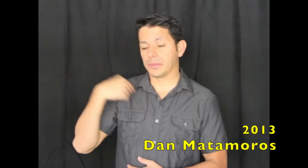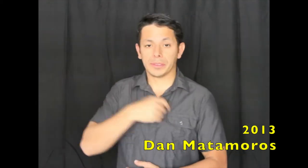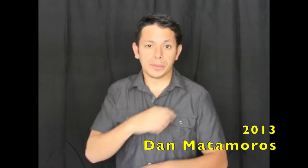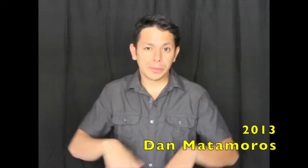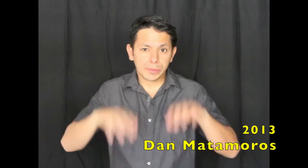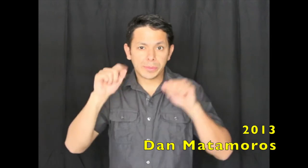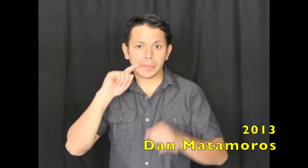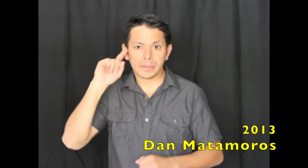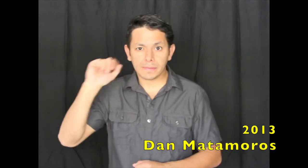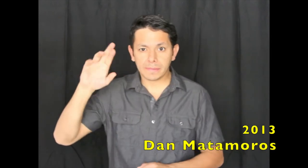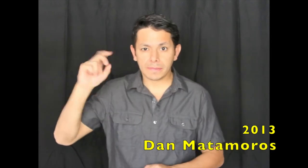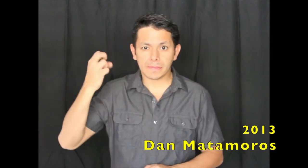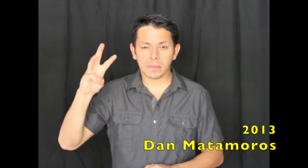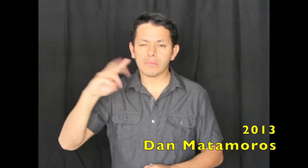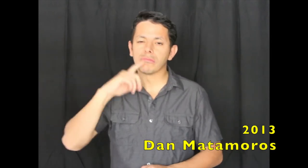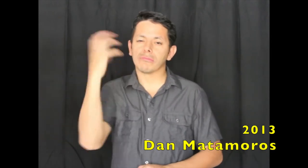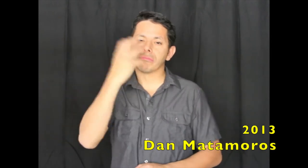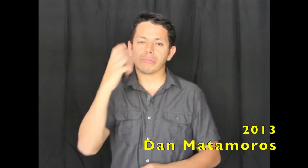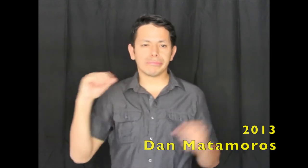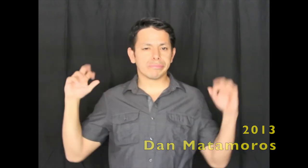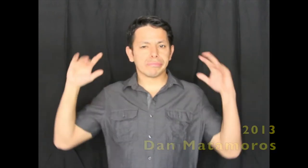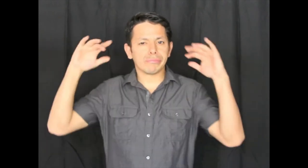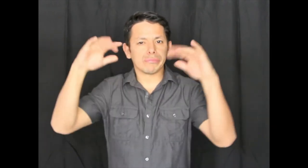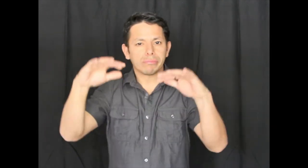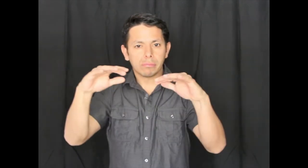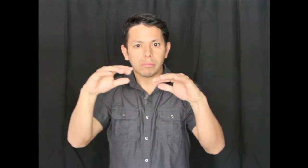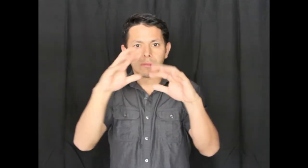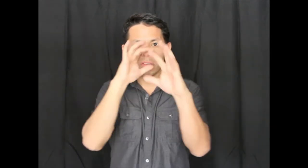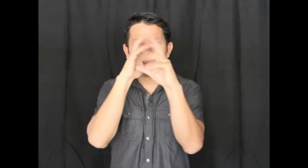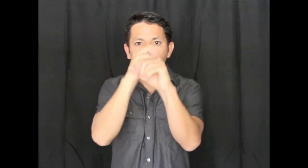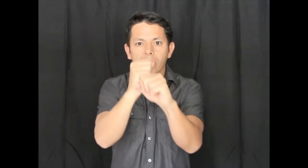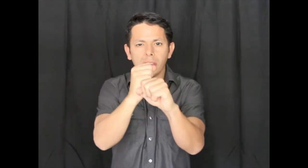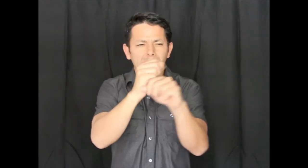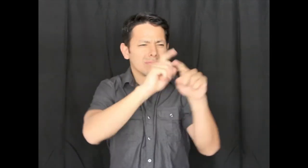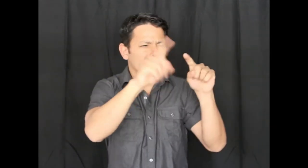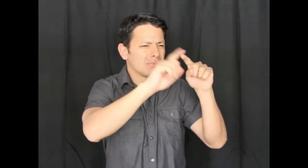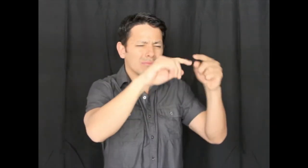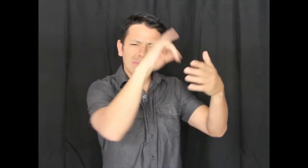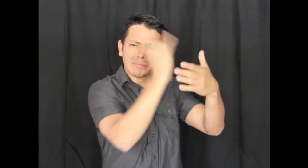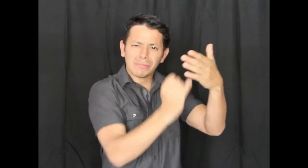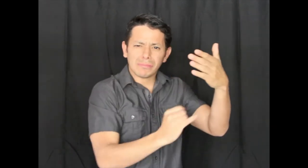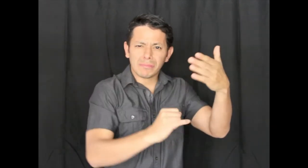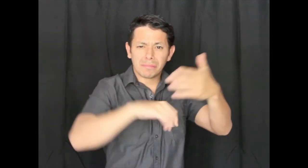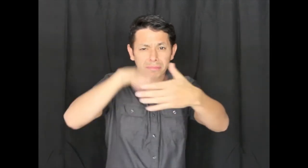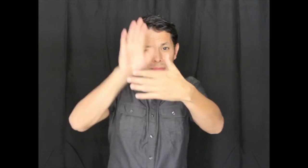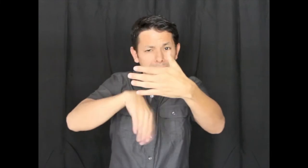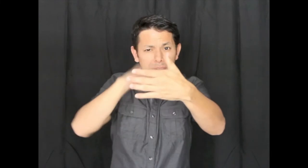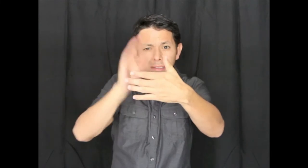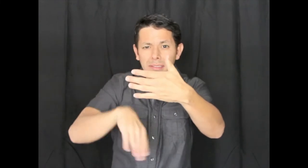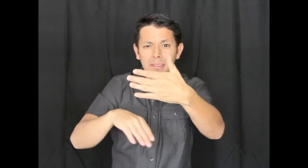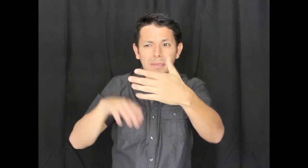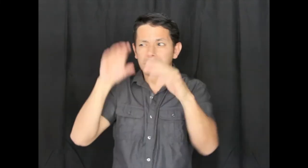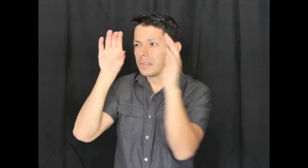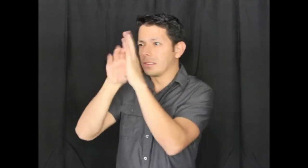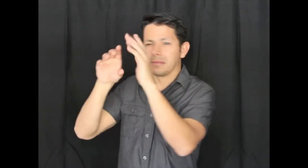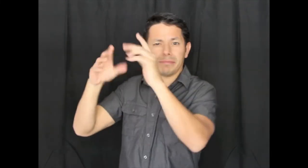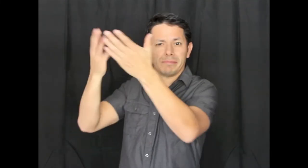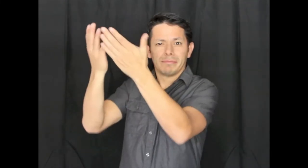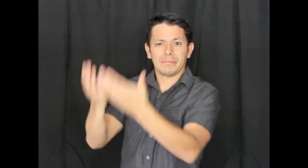we hosted a deaf art show it was really amazing so many people came and were attracted to so many different artworks paintings, pictures,